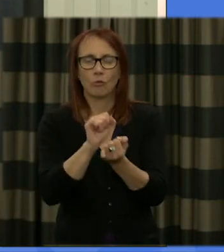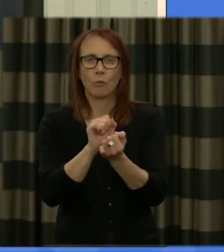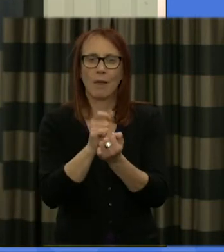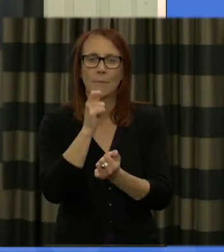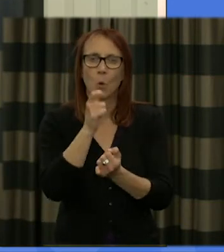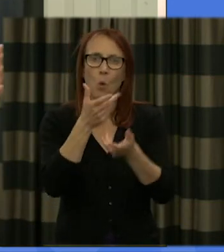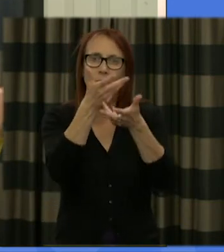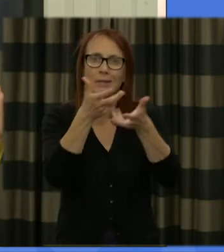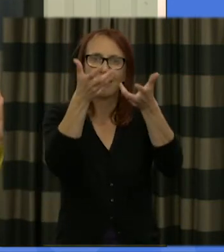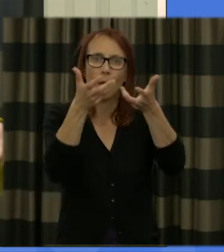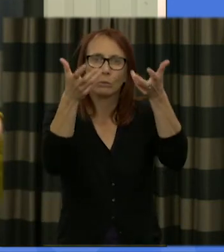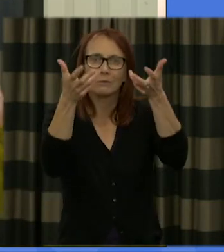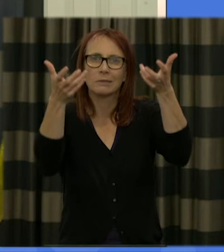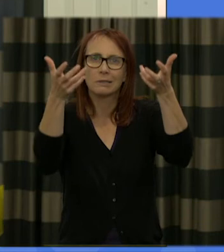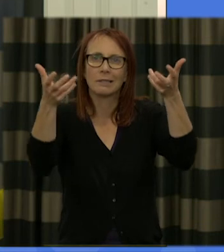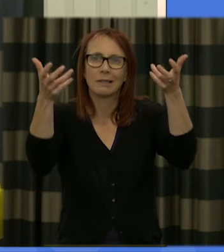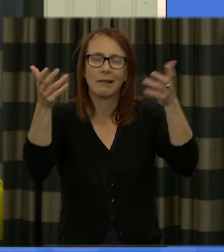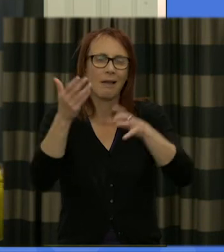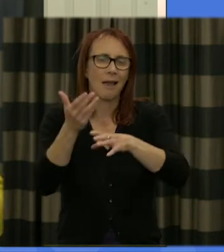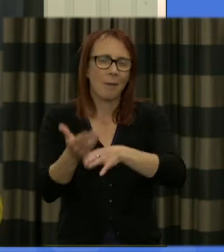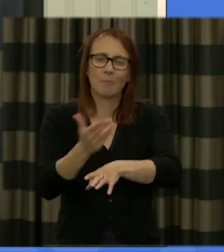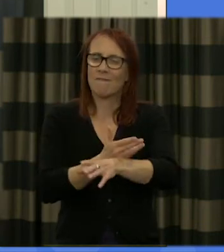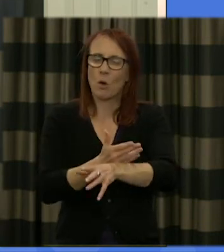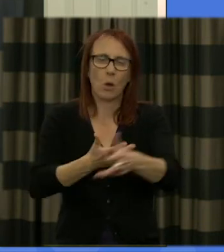worked on at the very beginning before we had any deliberation before we had